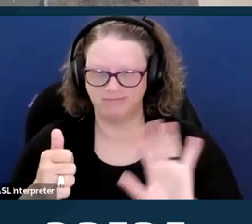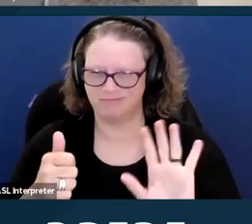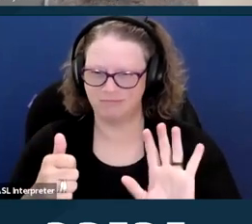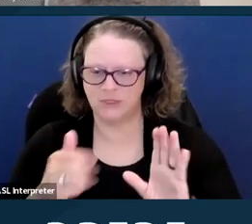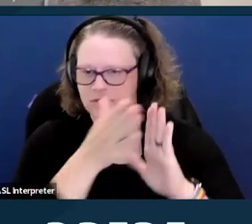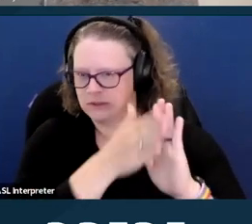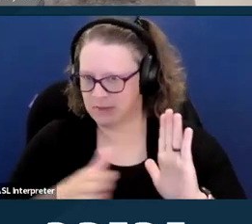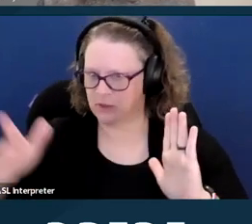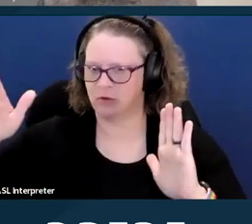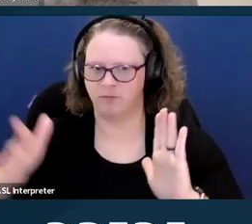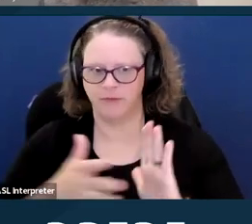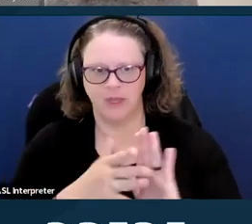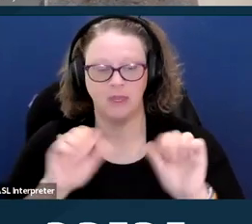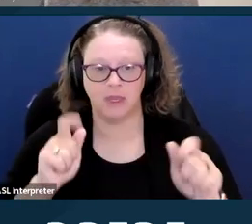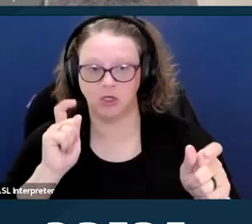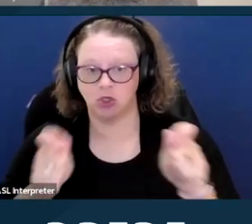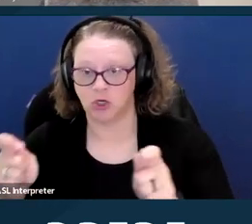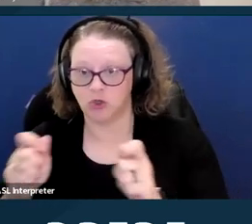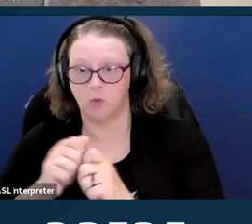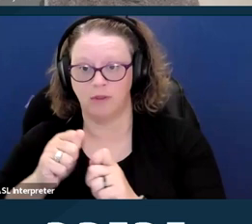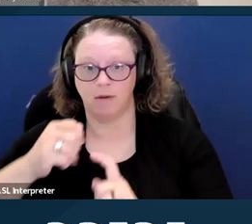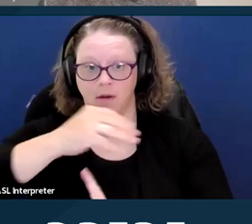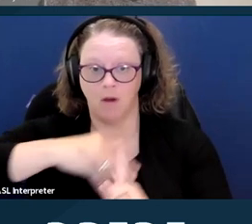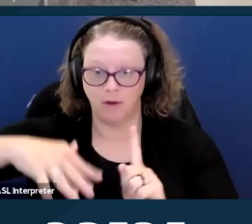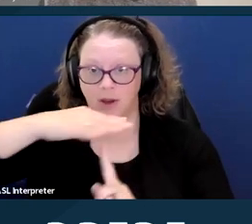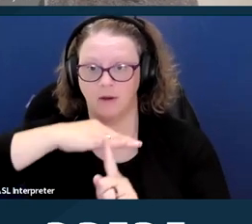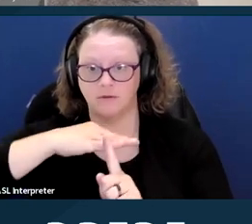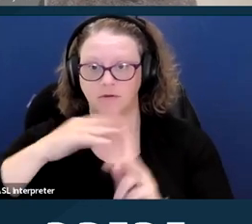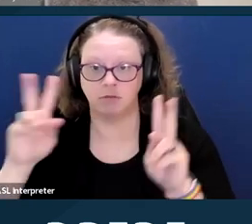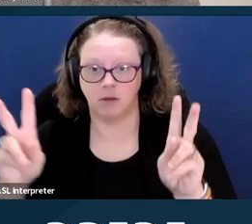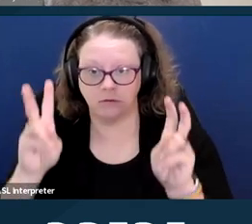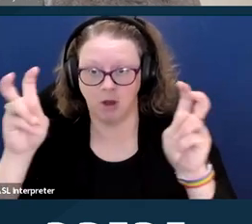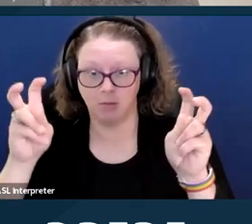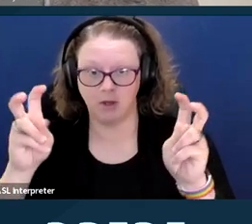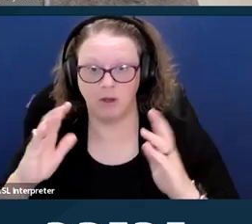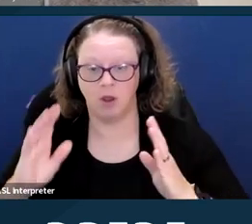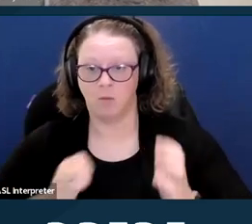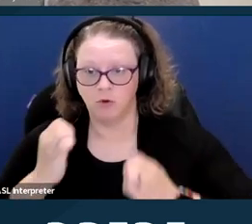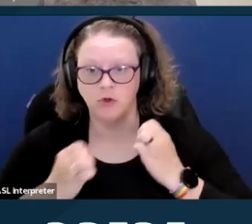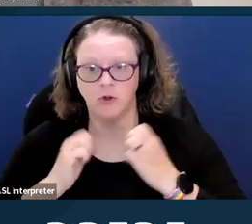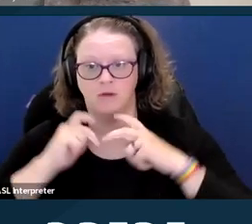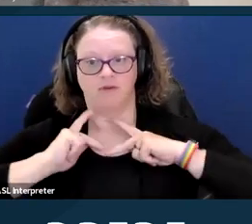topic, emotional and physical state. An individual may have capacity to make medical